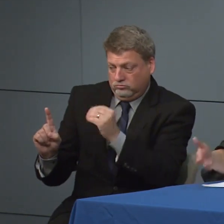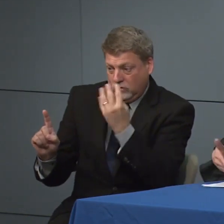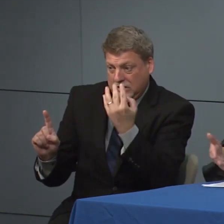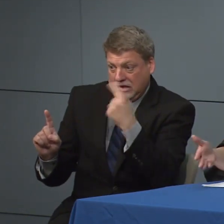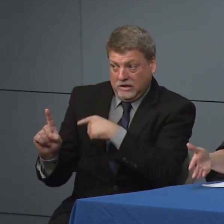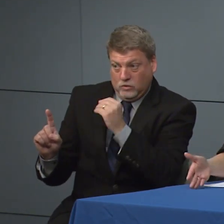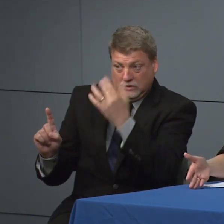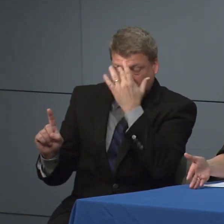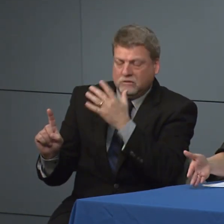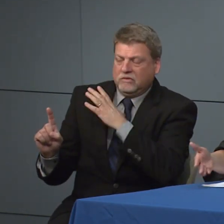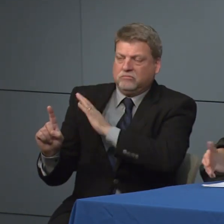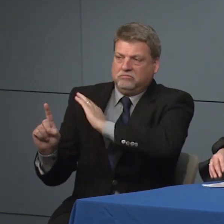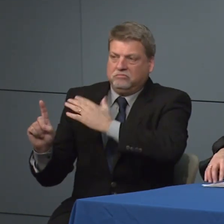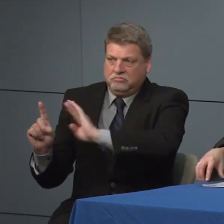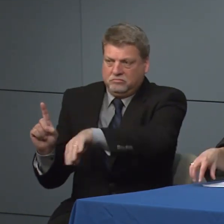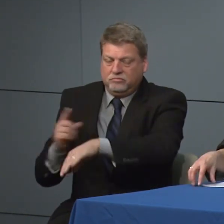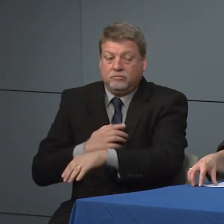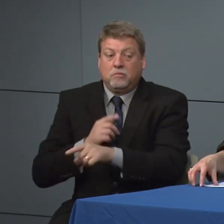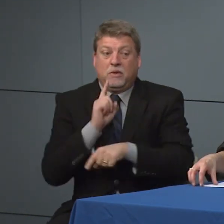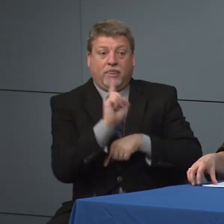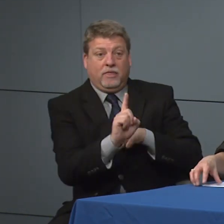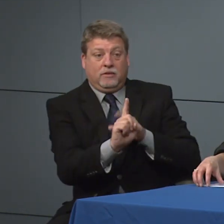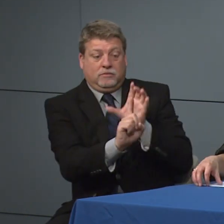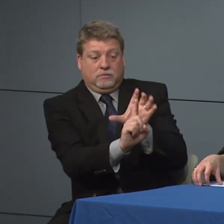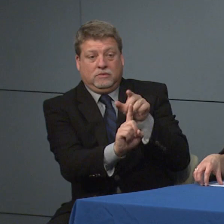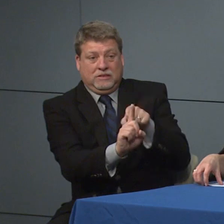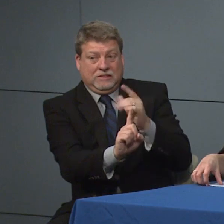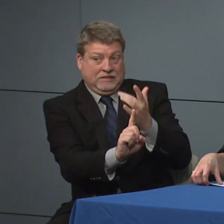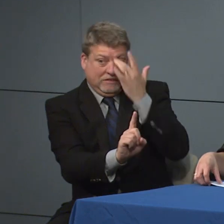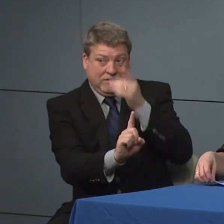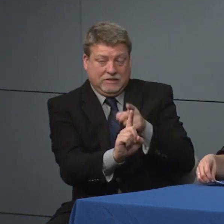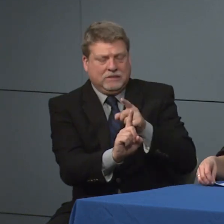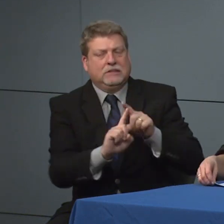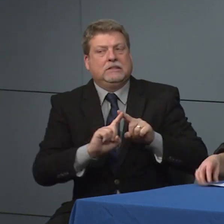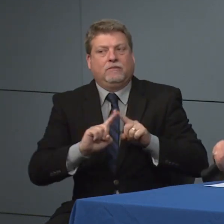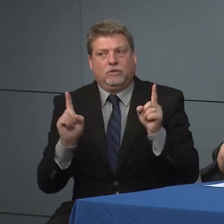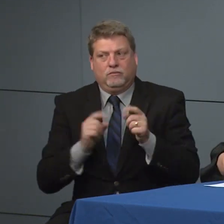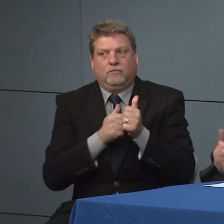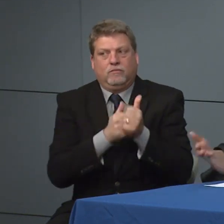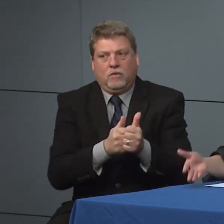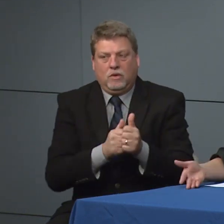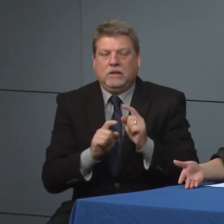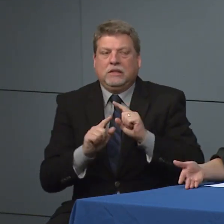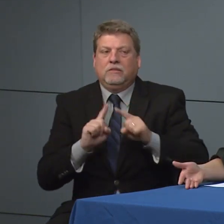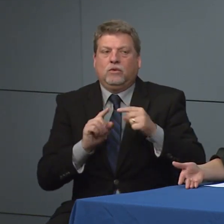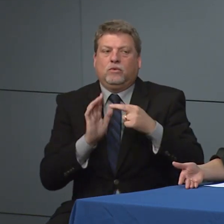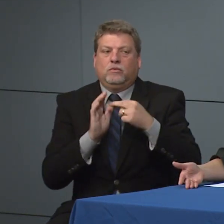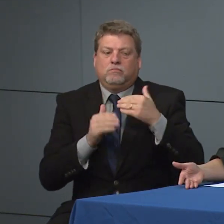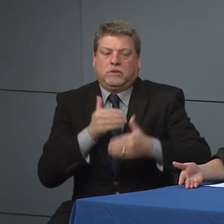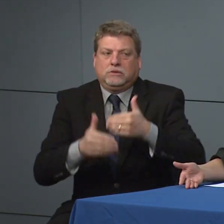is at least the sick with some of these sick. Then there are criteria that need to be made before they're released from